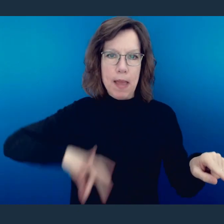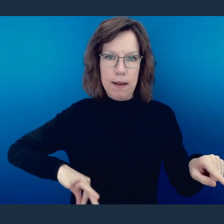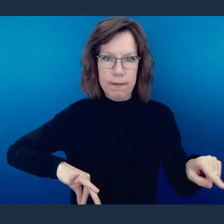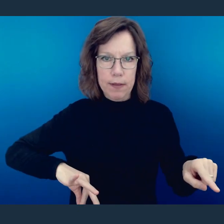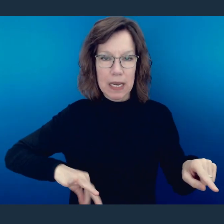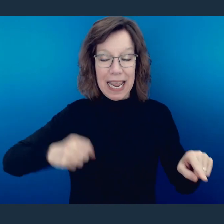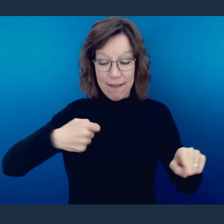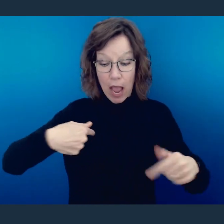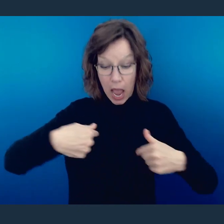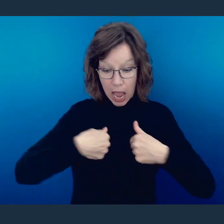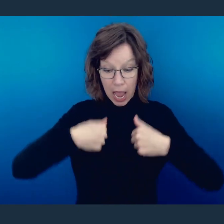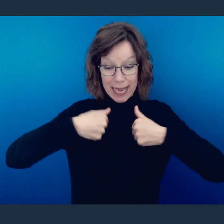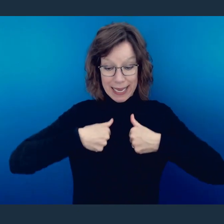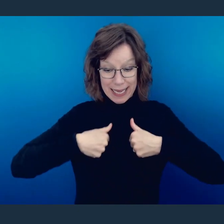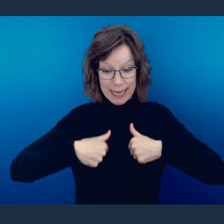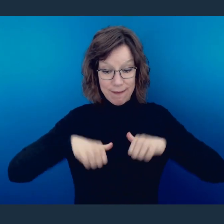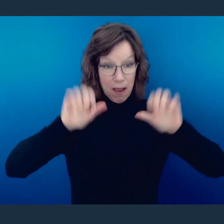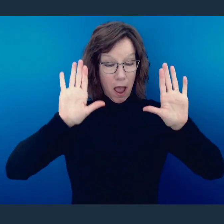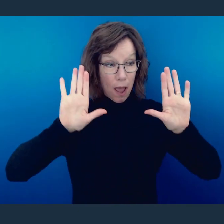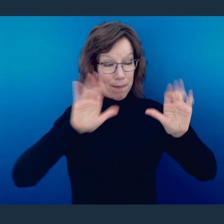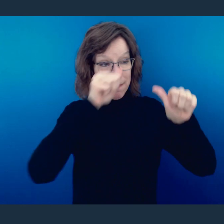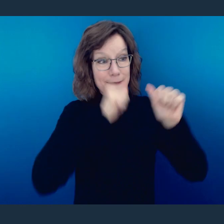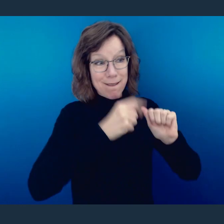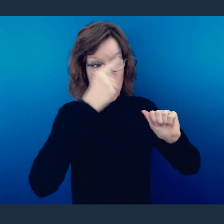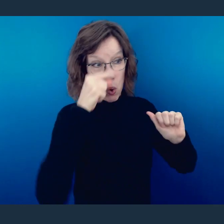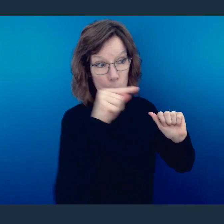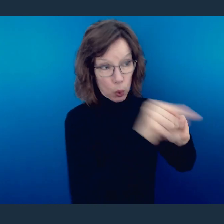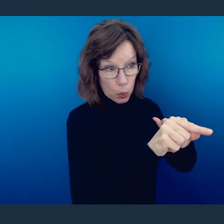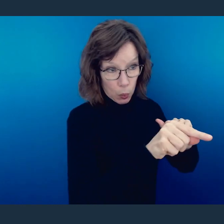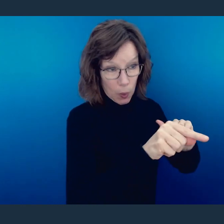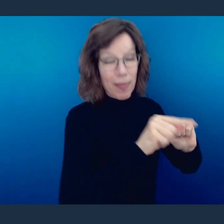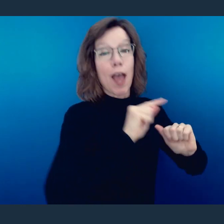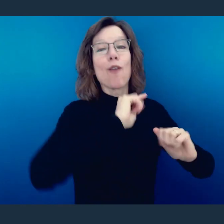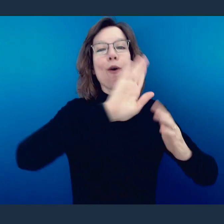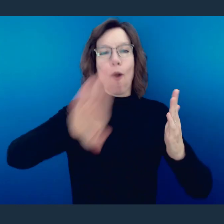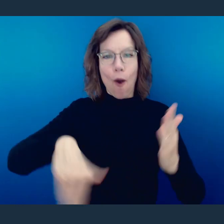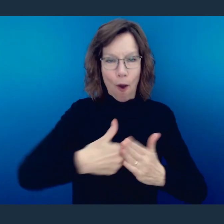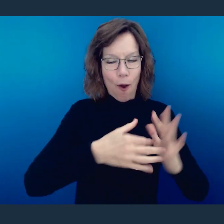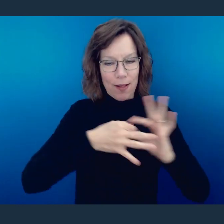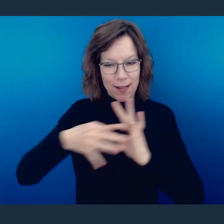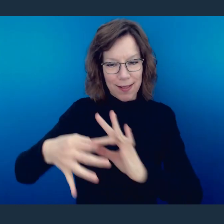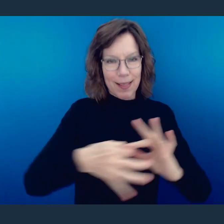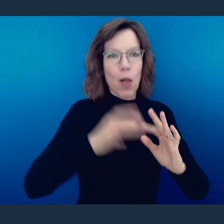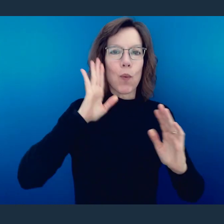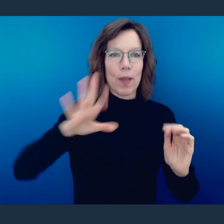me giving of myself, we, the body, benefit more from my sacrificial behavior.